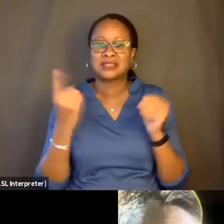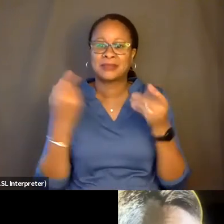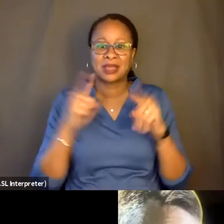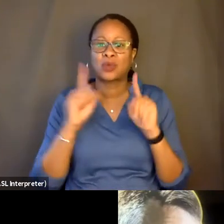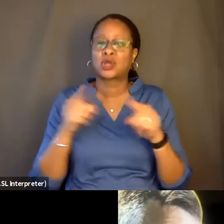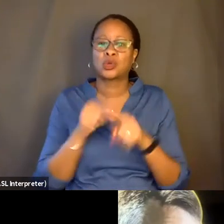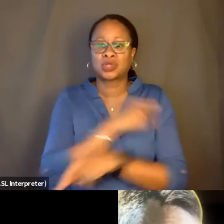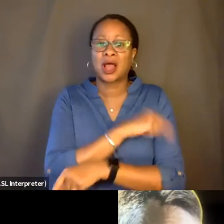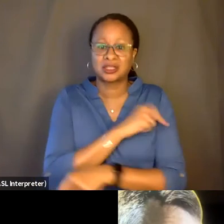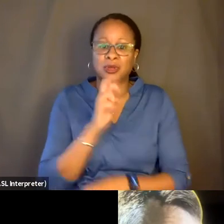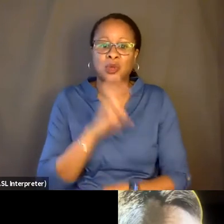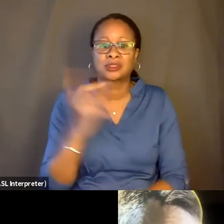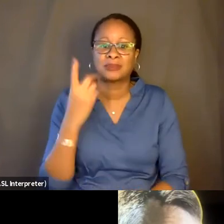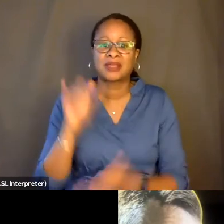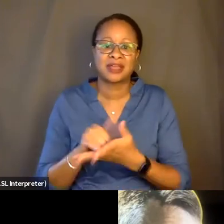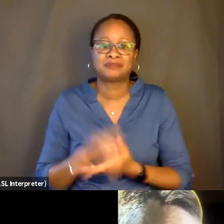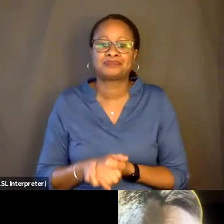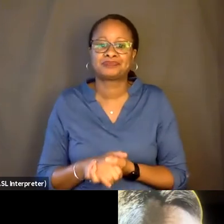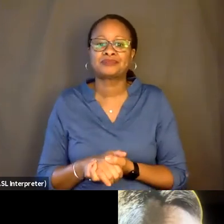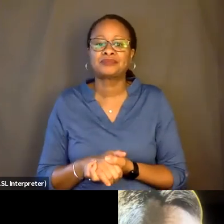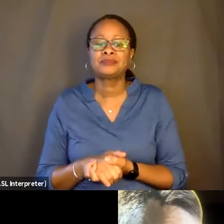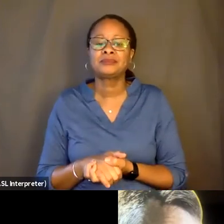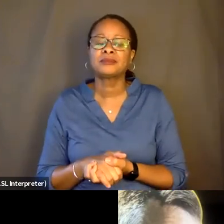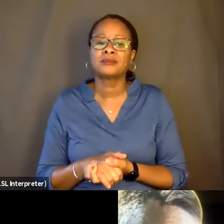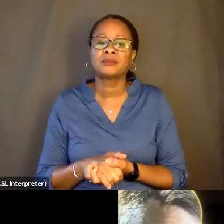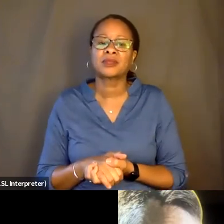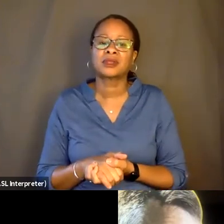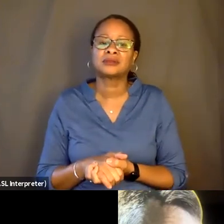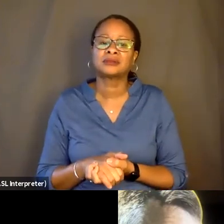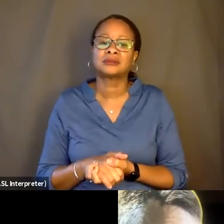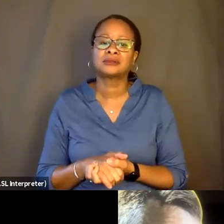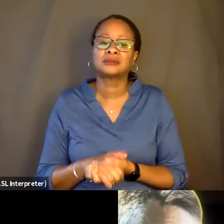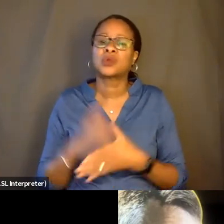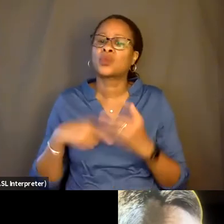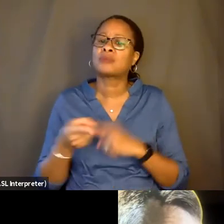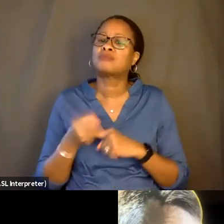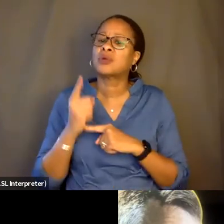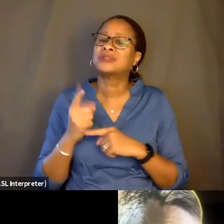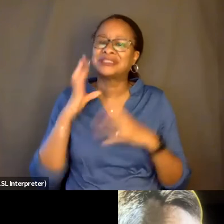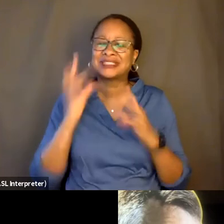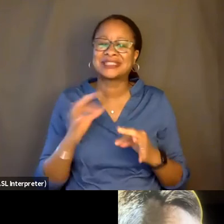or something like that. What-- at what moment did you decide not to pick up the camera?